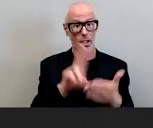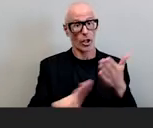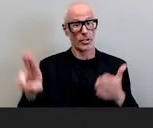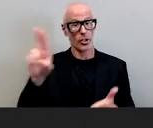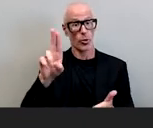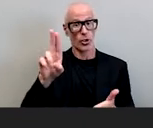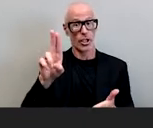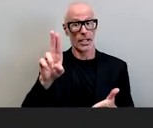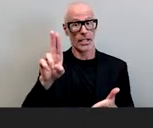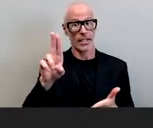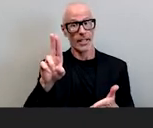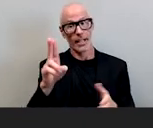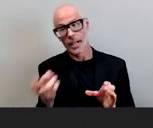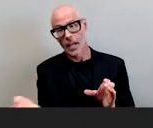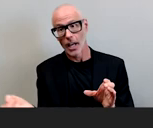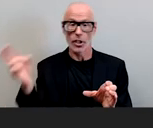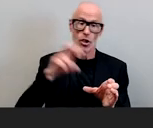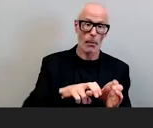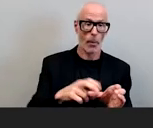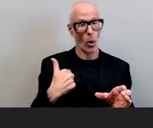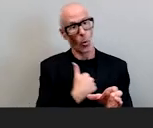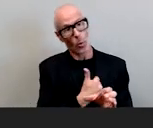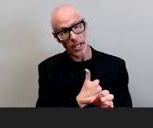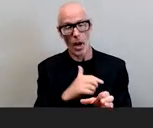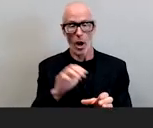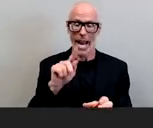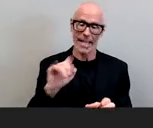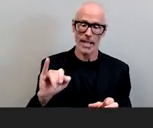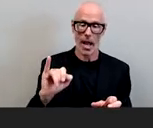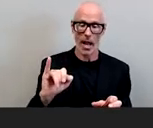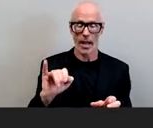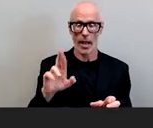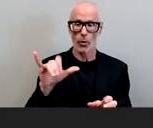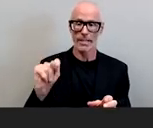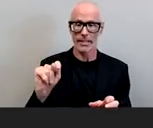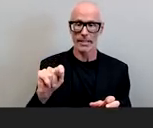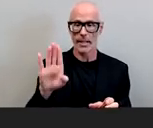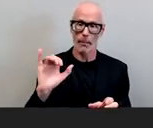on the we are anti-racist institution bandwagon you got to specify racial equity